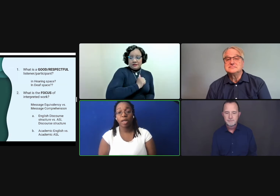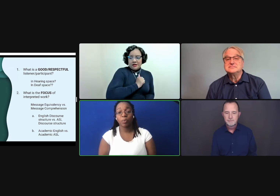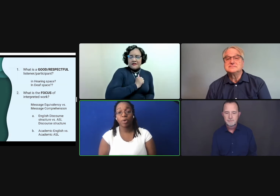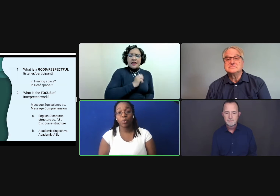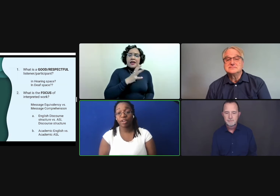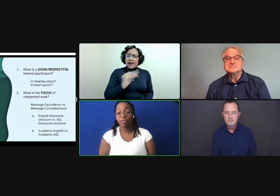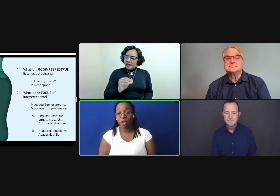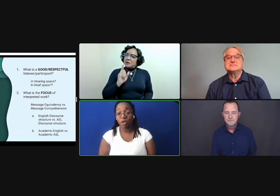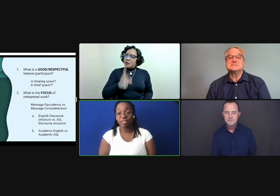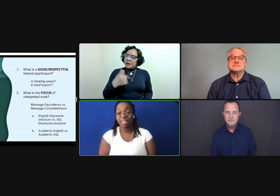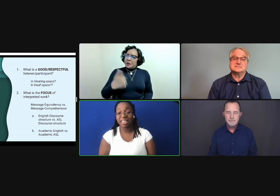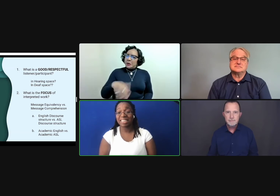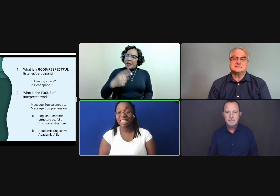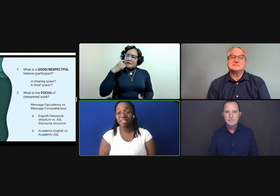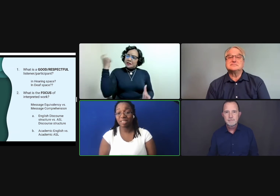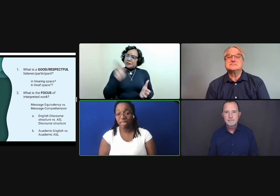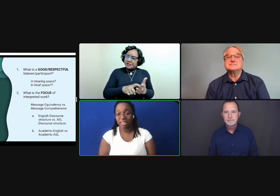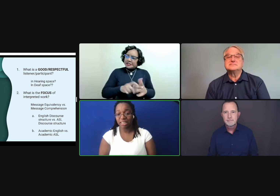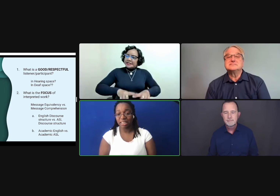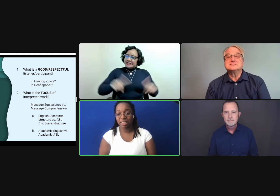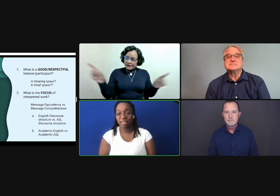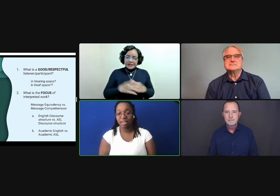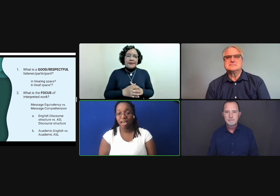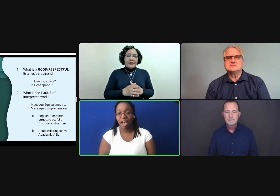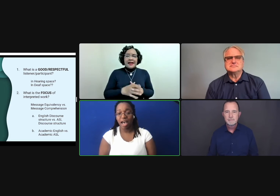And when we were involved in deaf spaces,